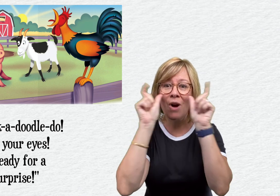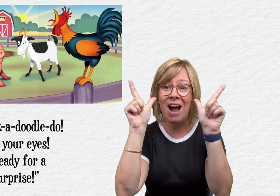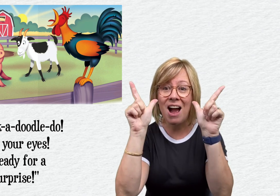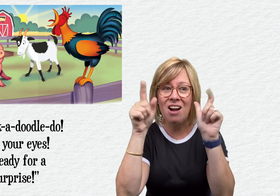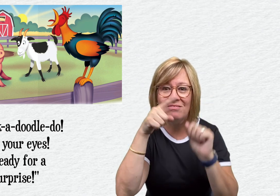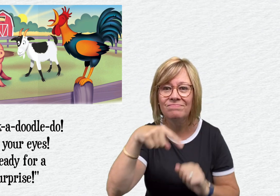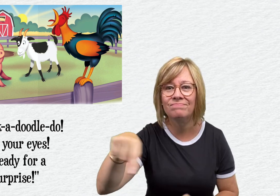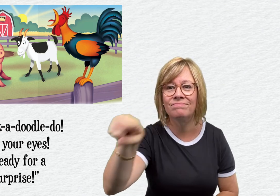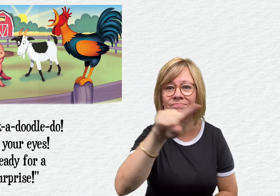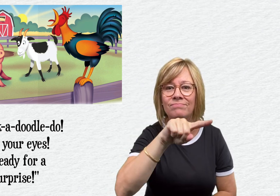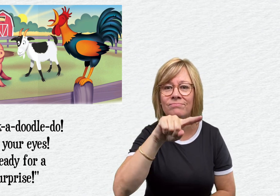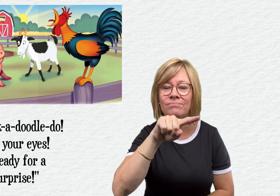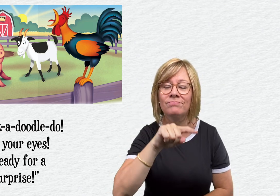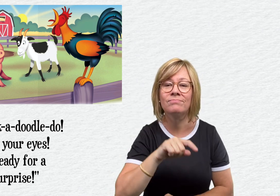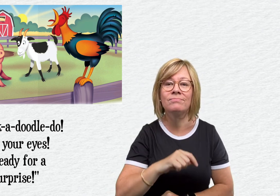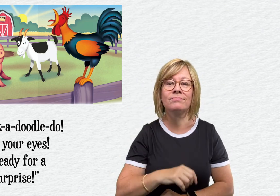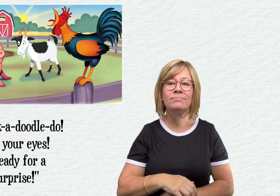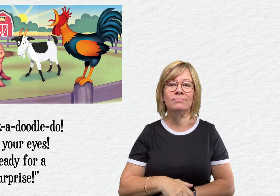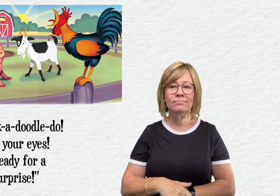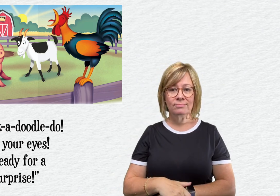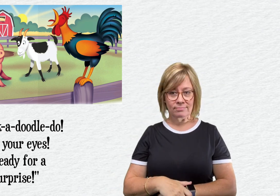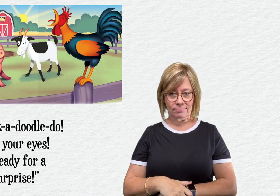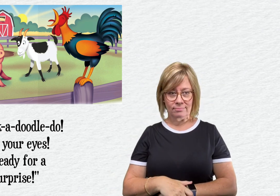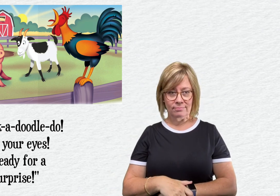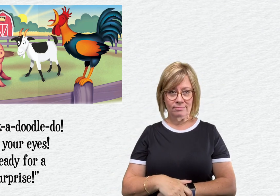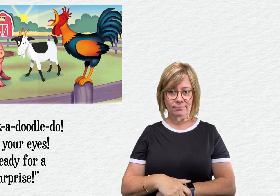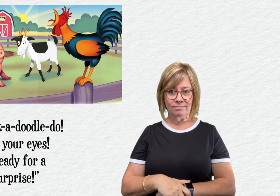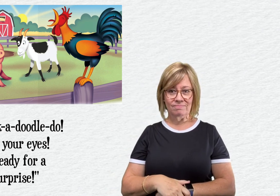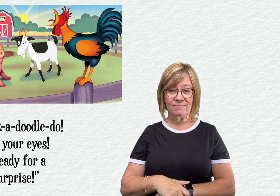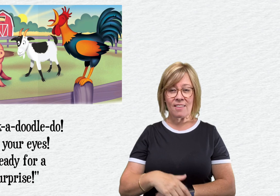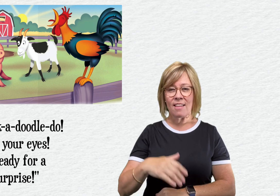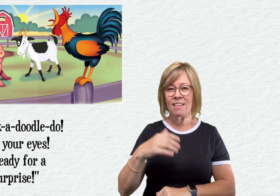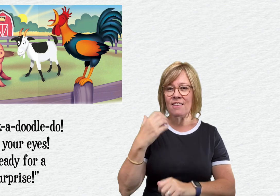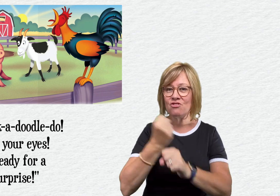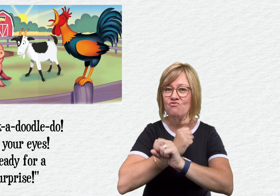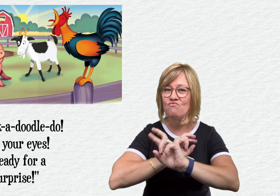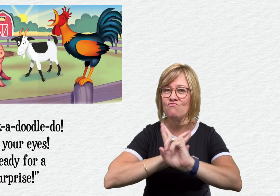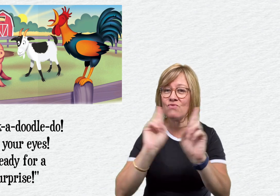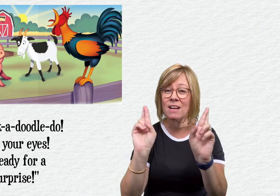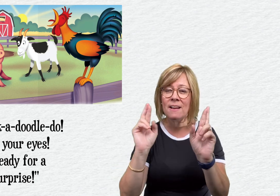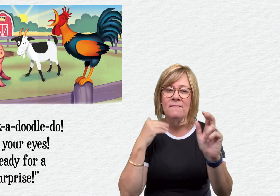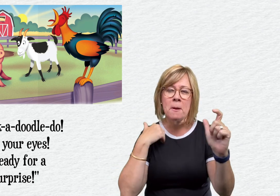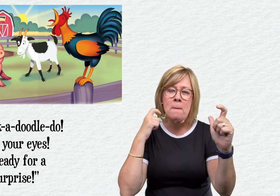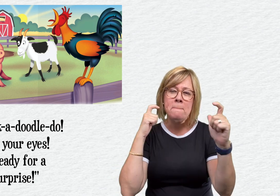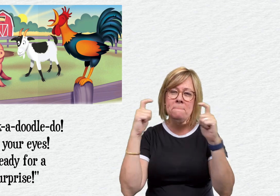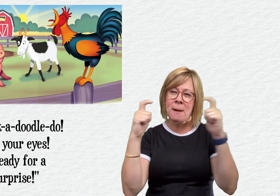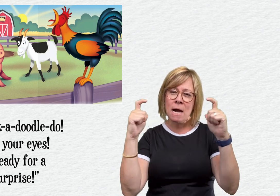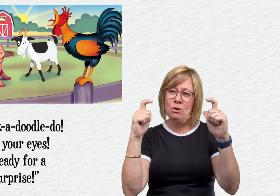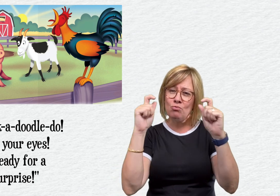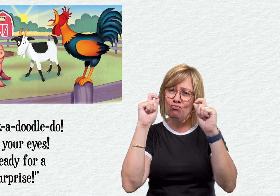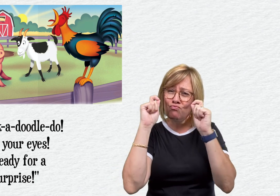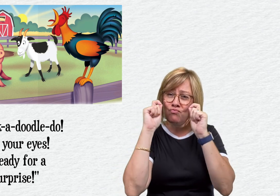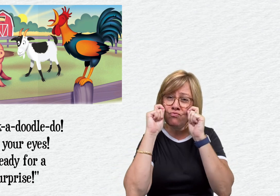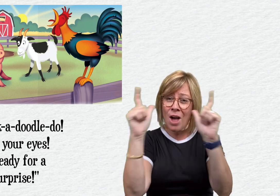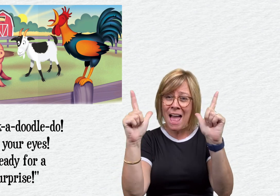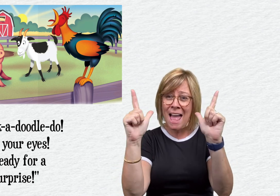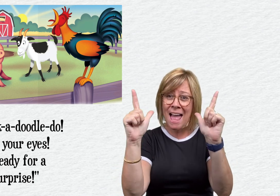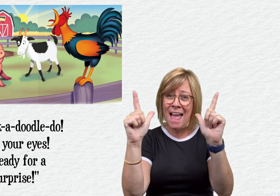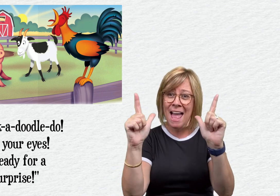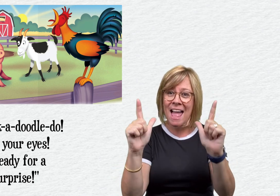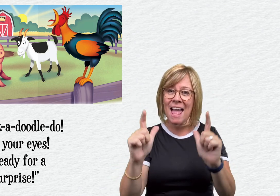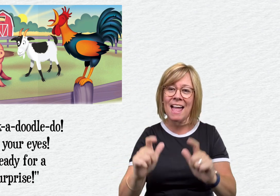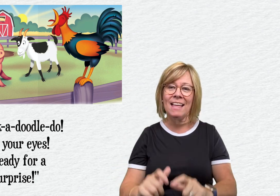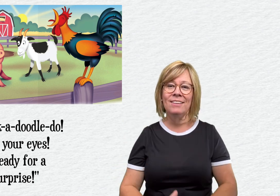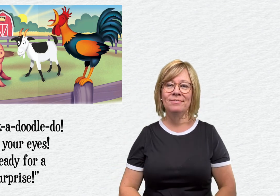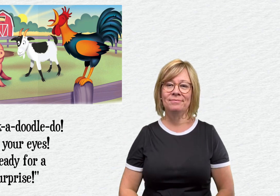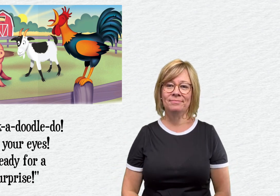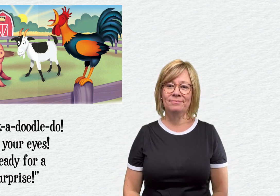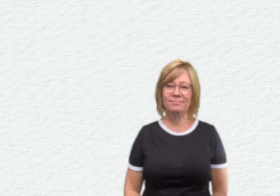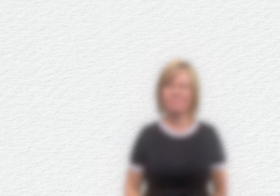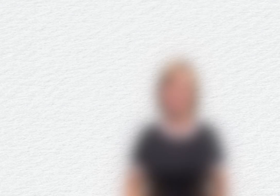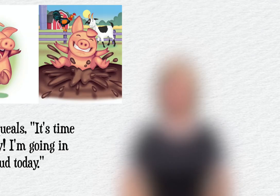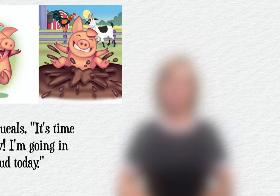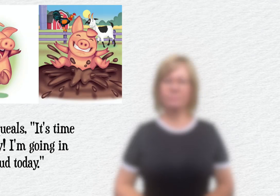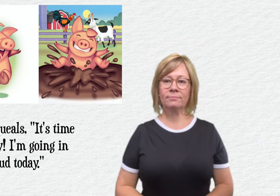Open your eyes! Get ready for a big surprise!